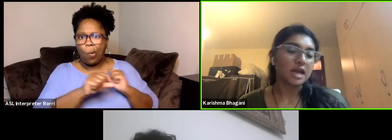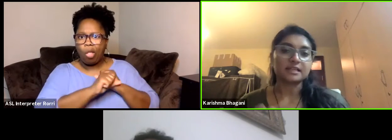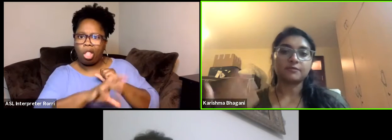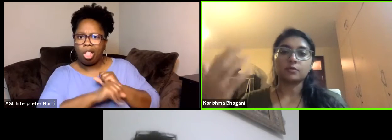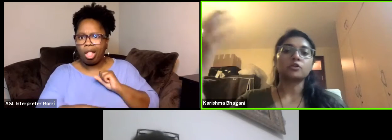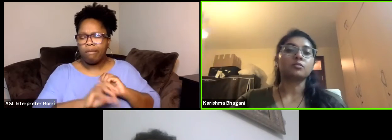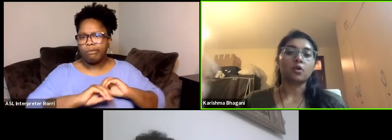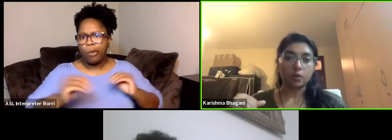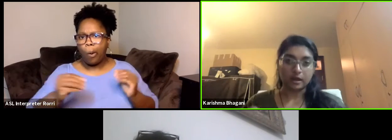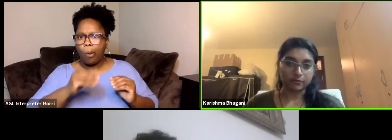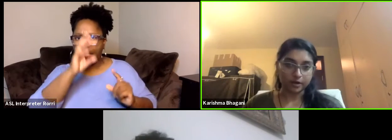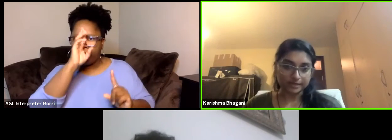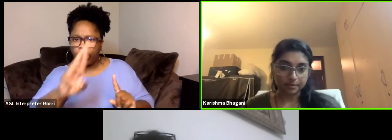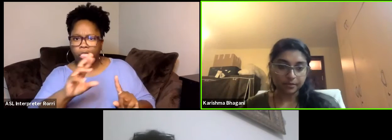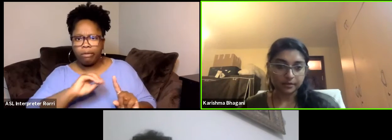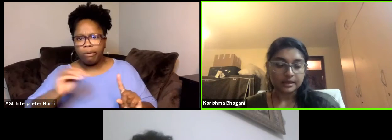as if it went to Broadway for example.